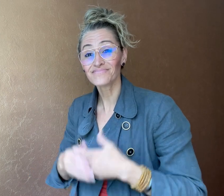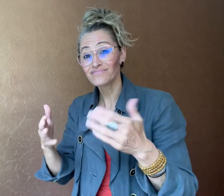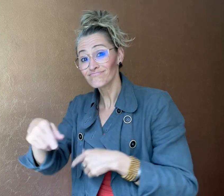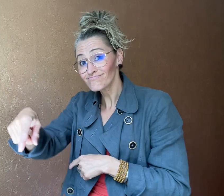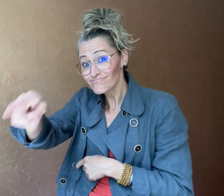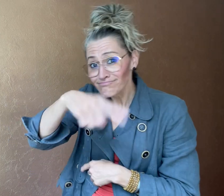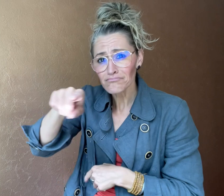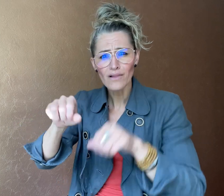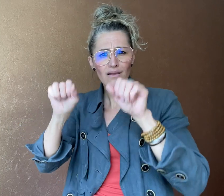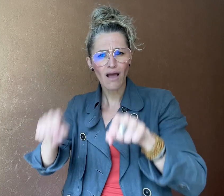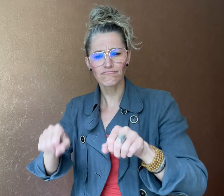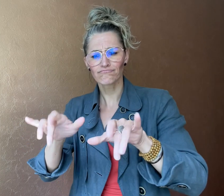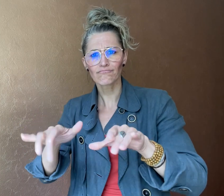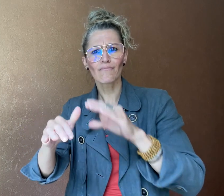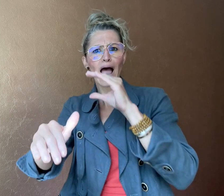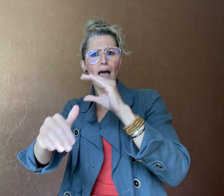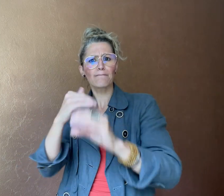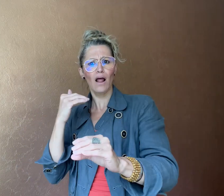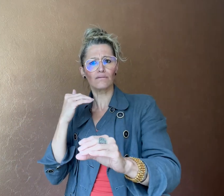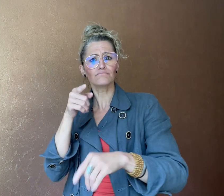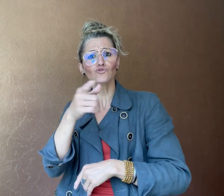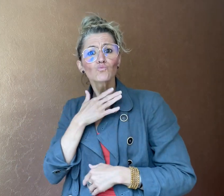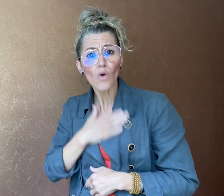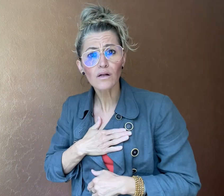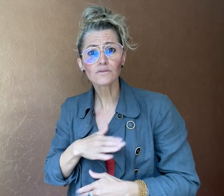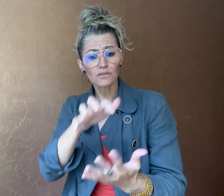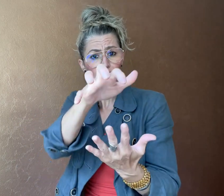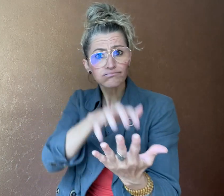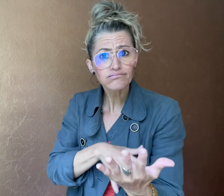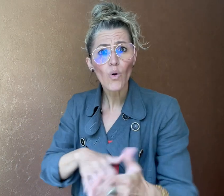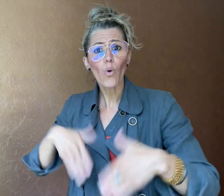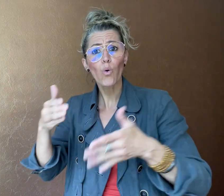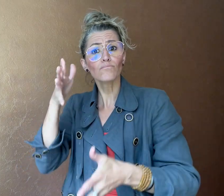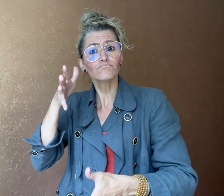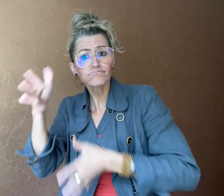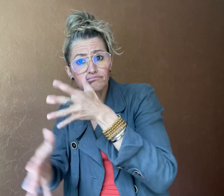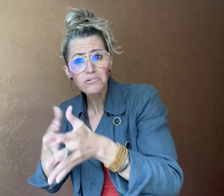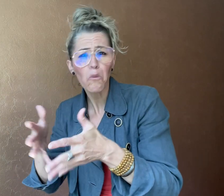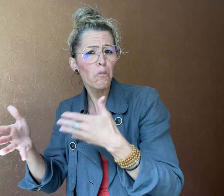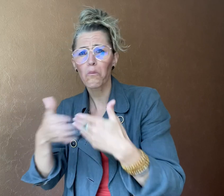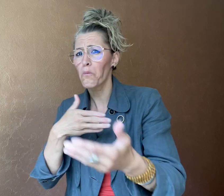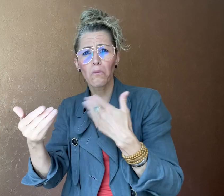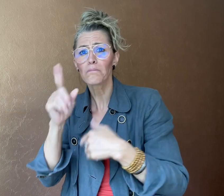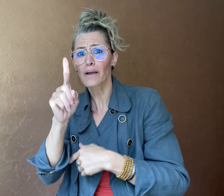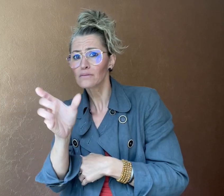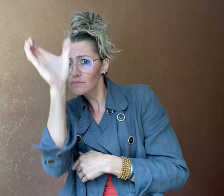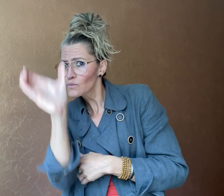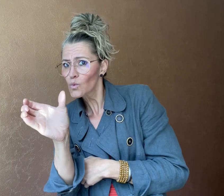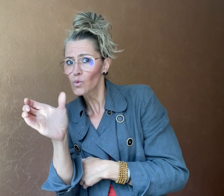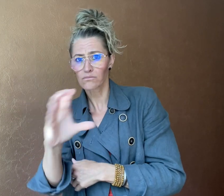You can email your text or video comments